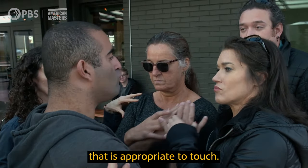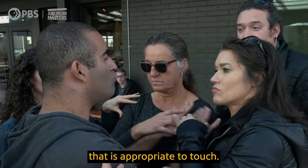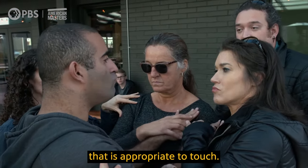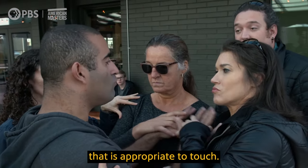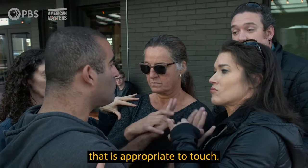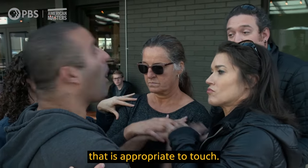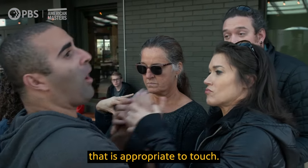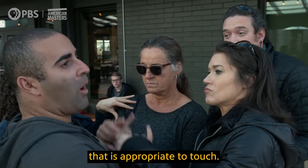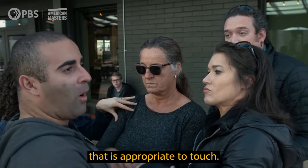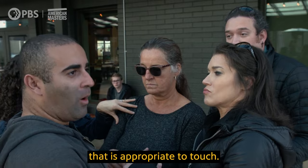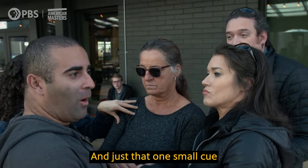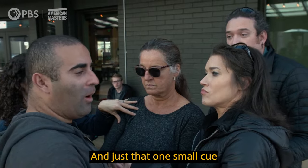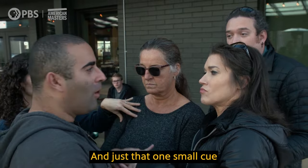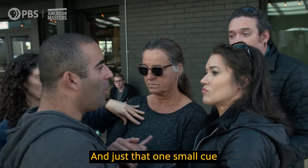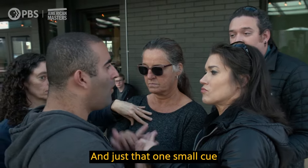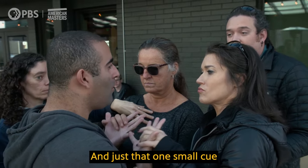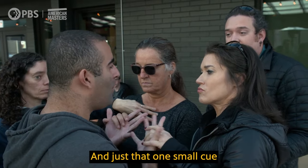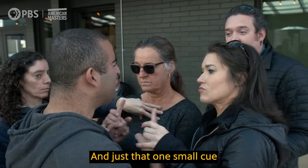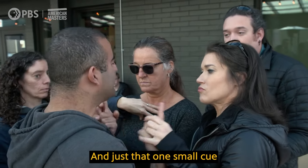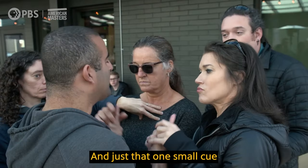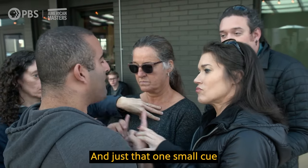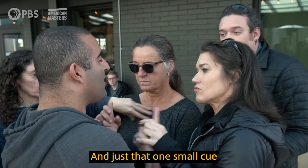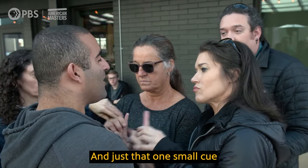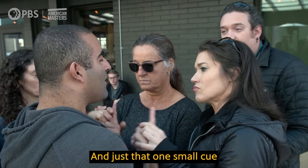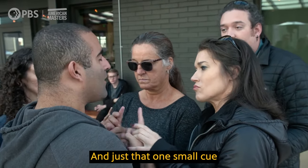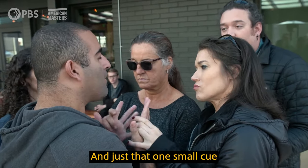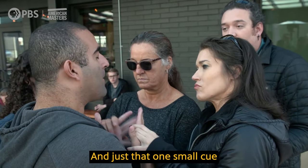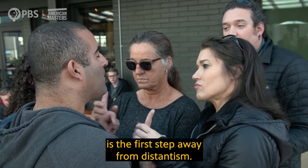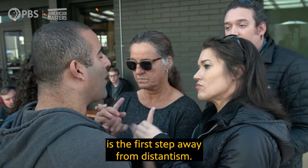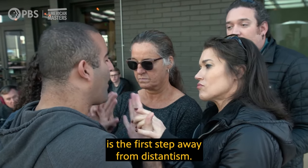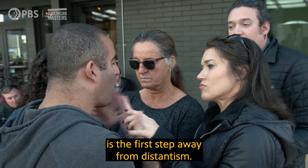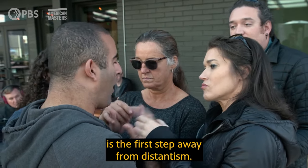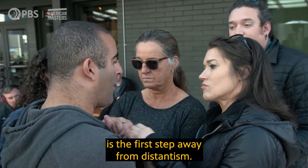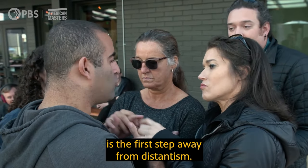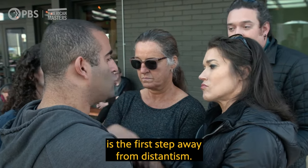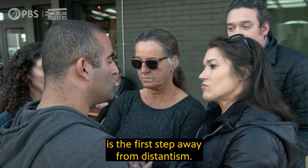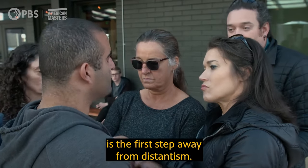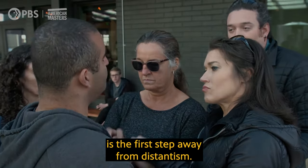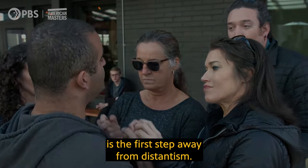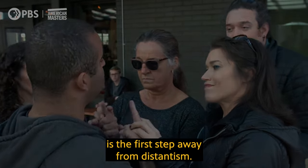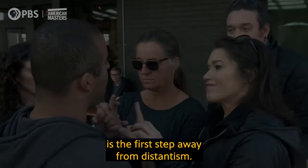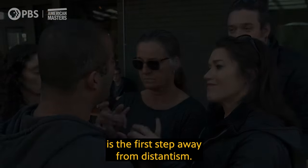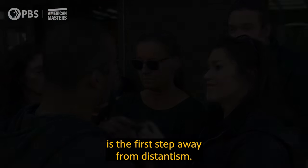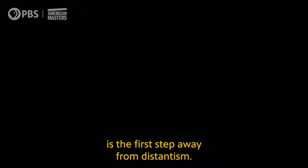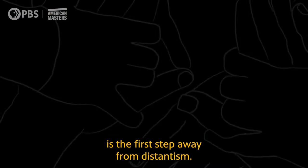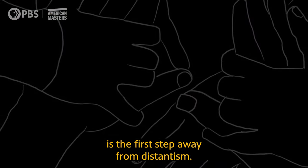that is appropriate to touch. And just that one small cue is the first step away from distantism.